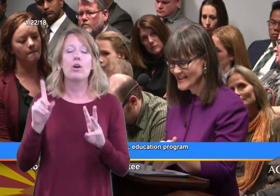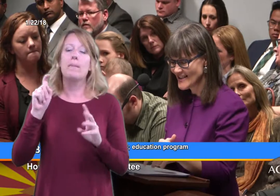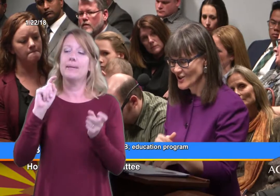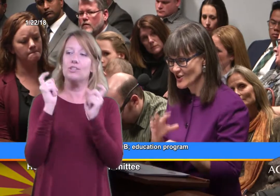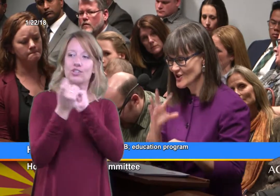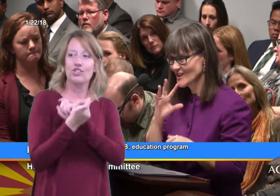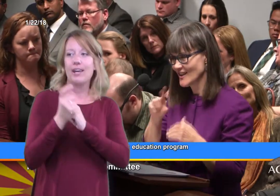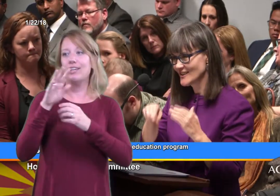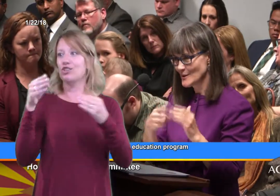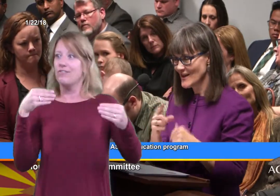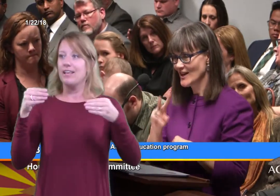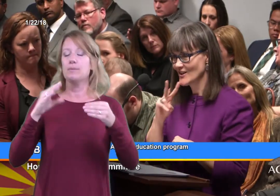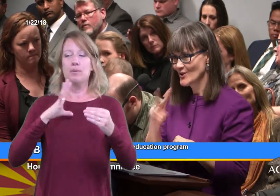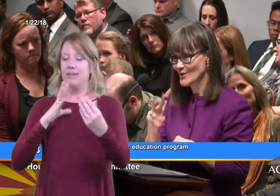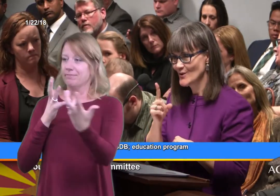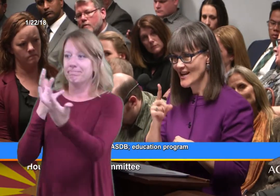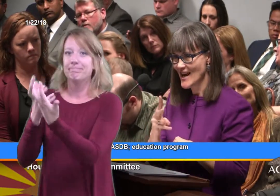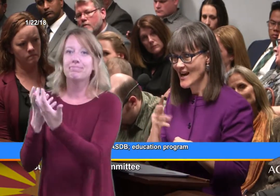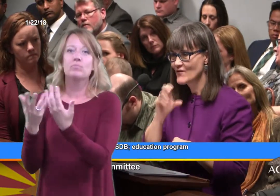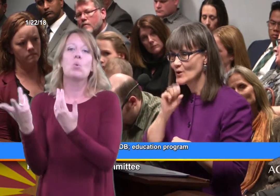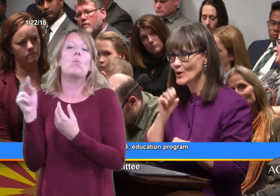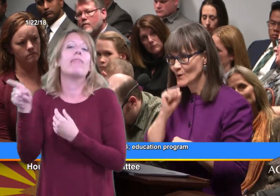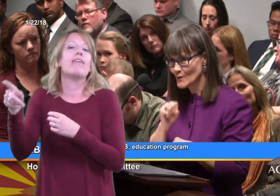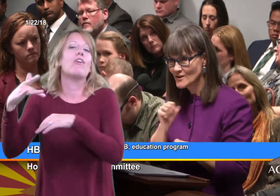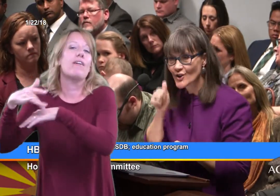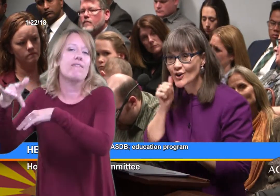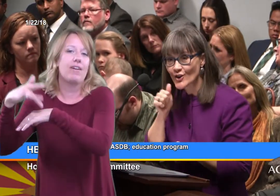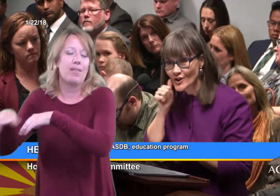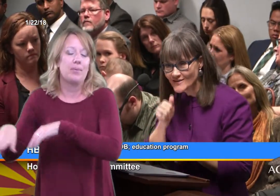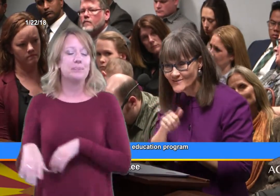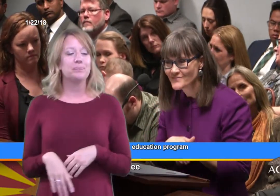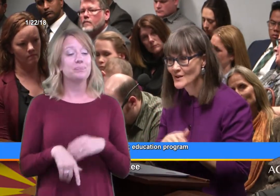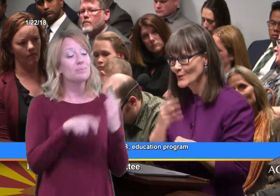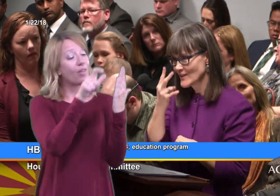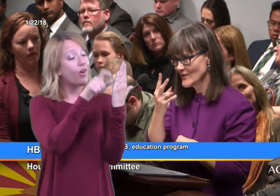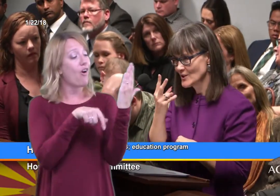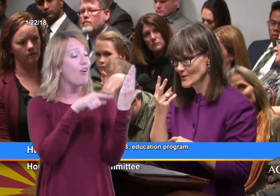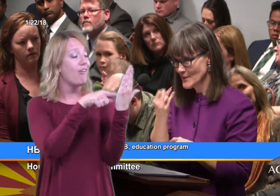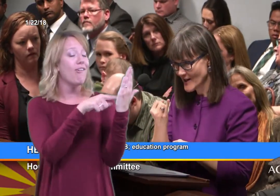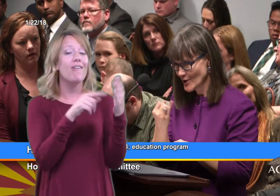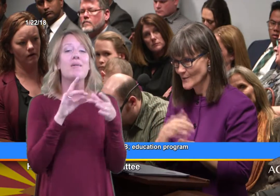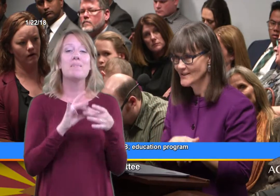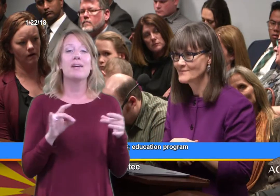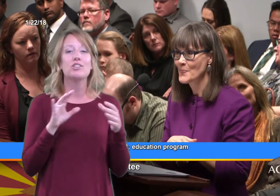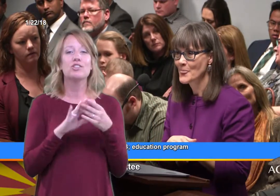And in here, she talks about a two-and-a-half year old girl with visual impairment